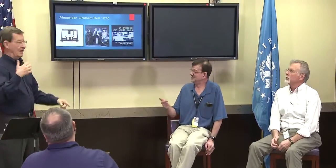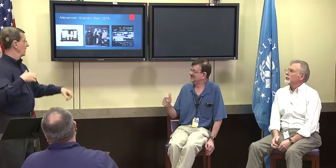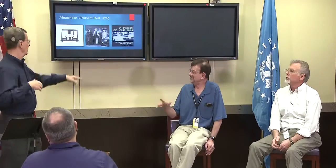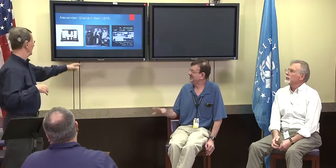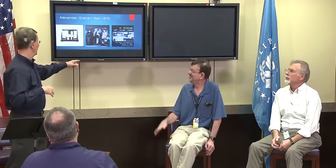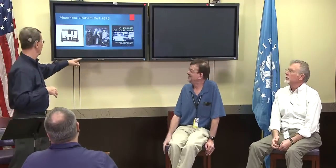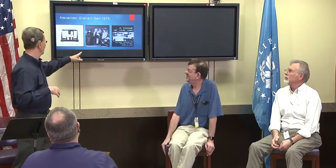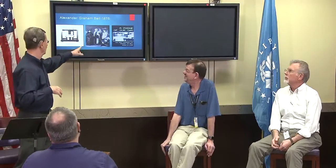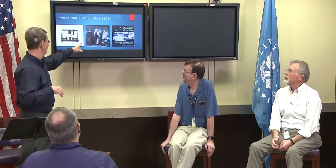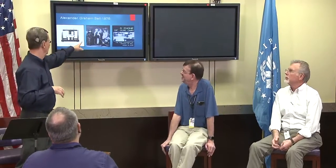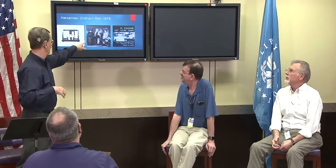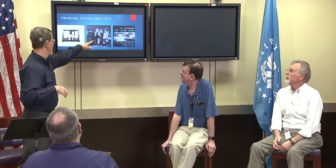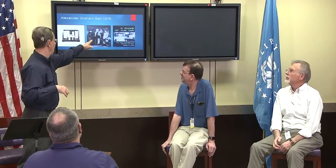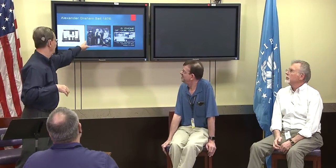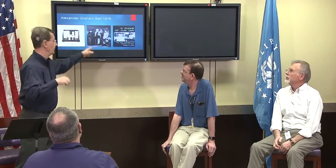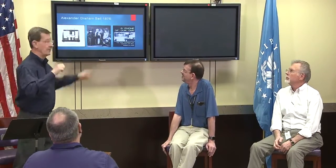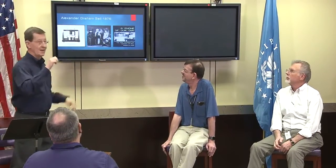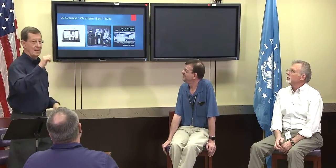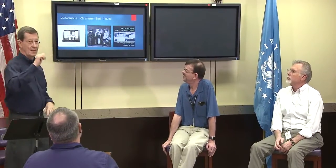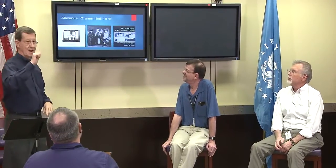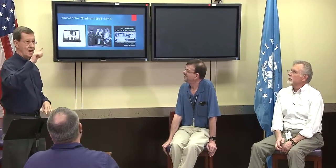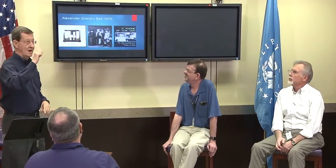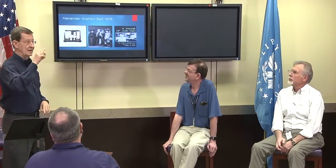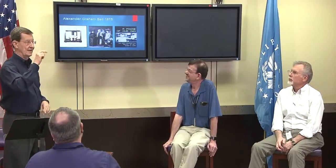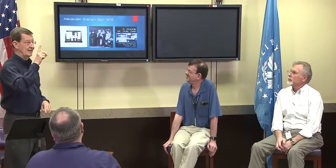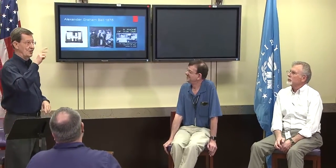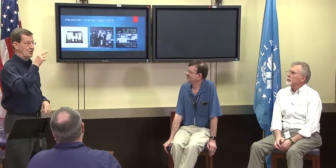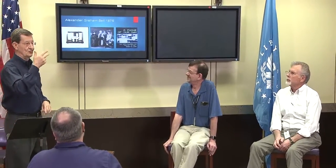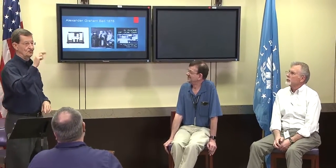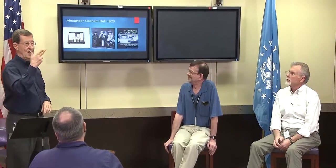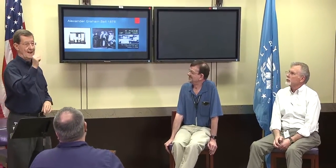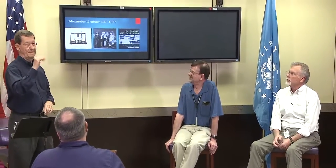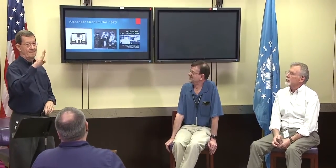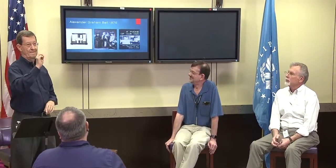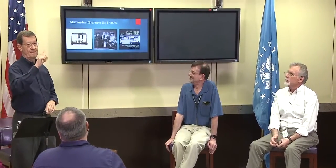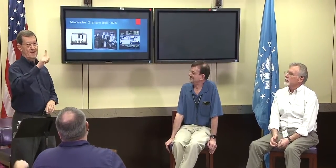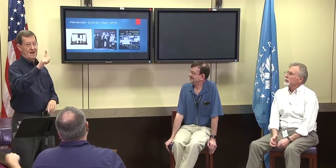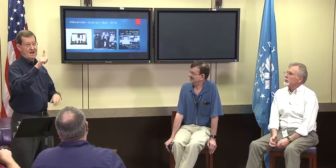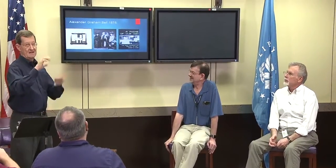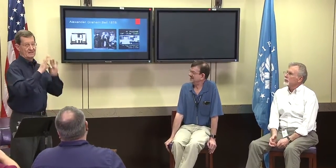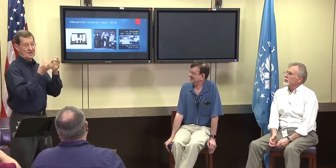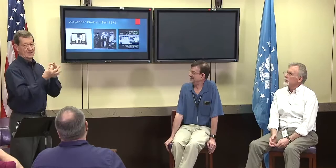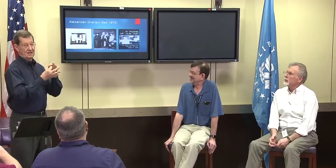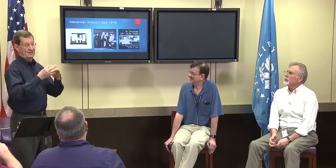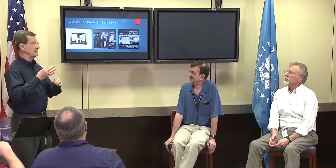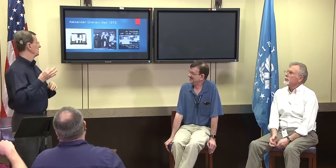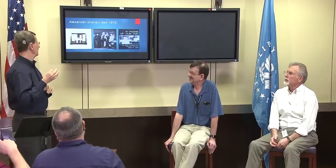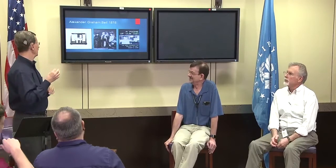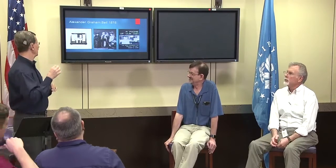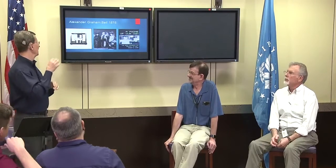that was invented in 1875 by Alexander Graham Bell,